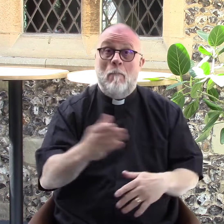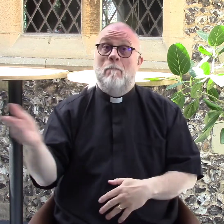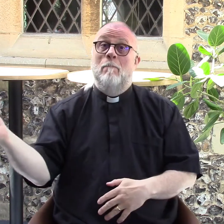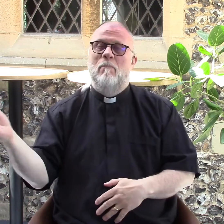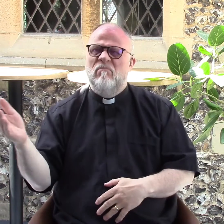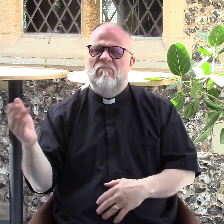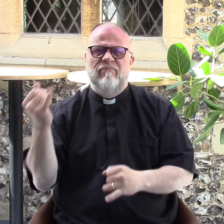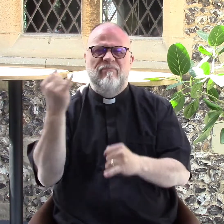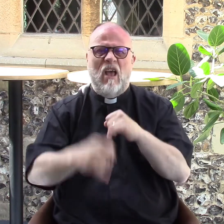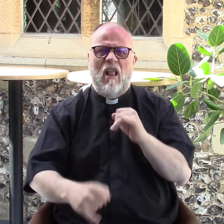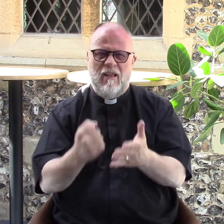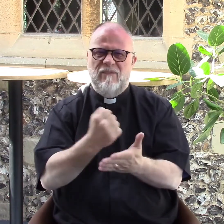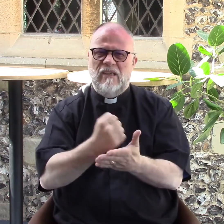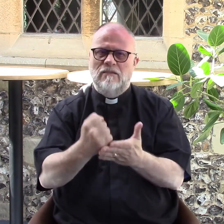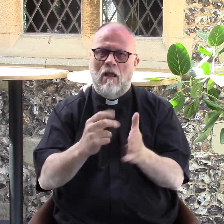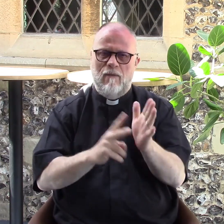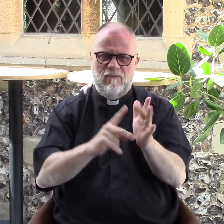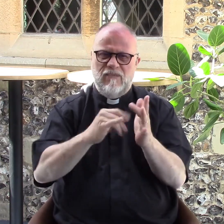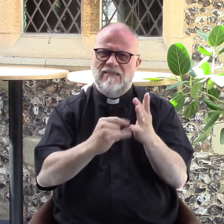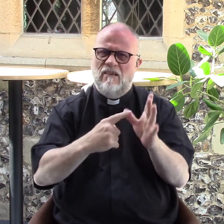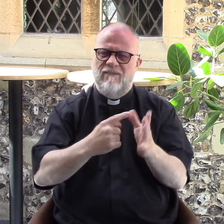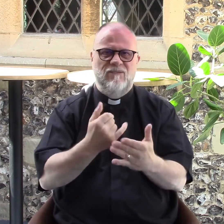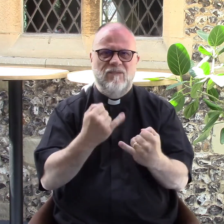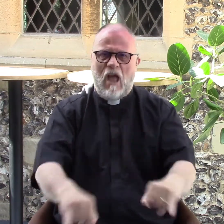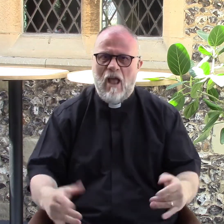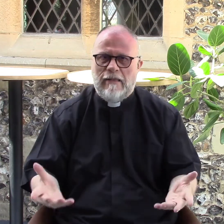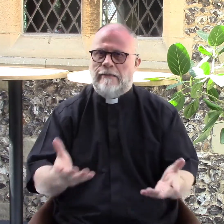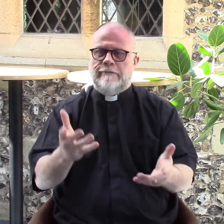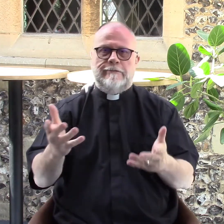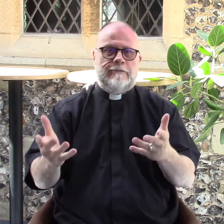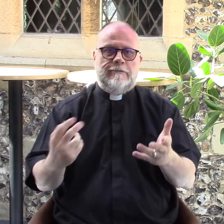but the last visa application failed. I was disappointed,